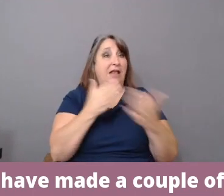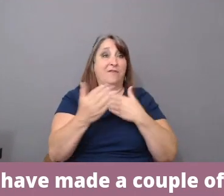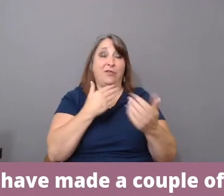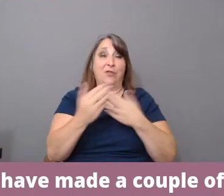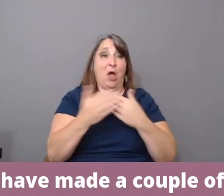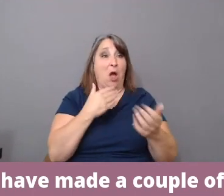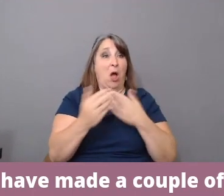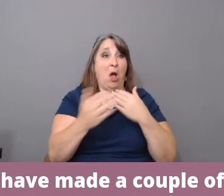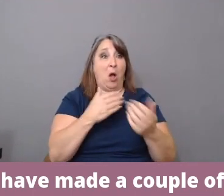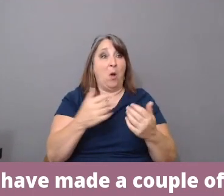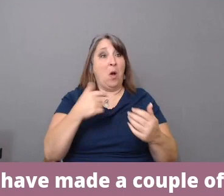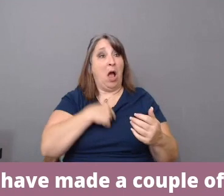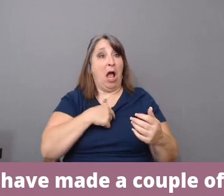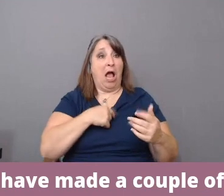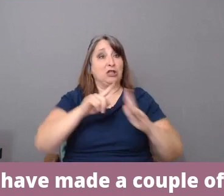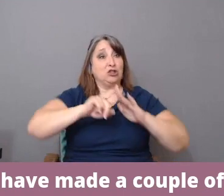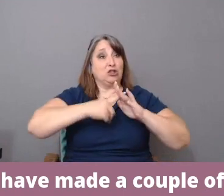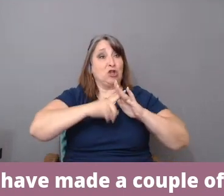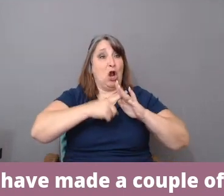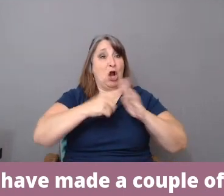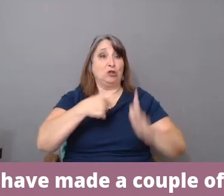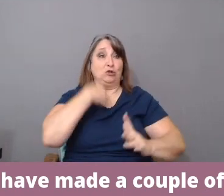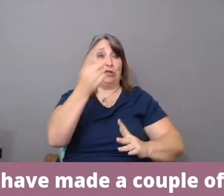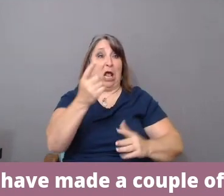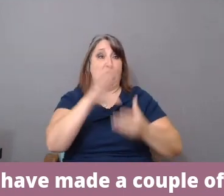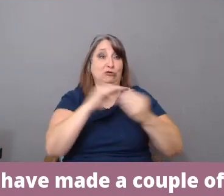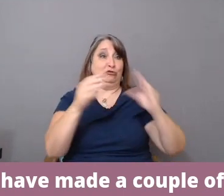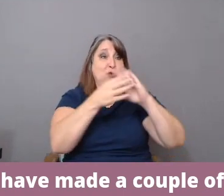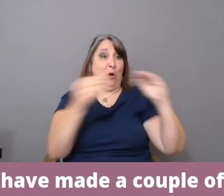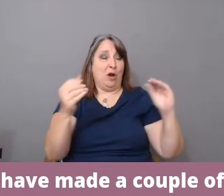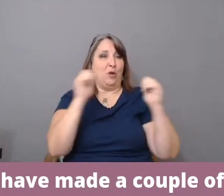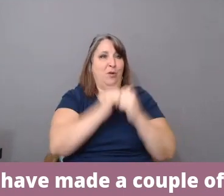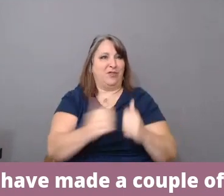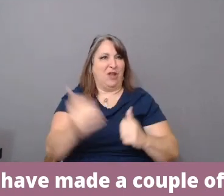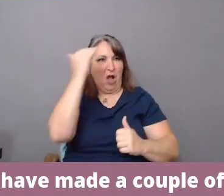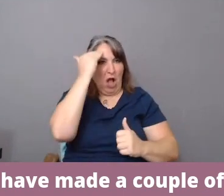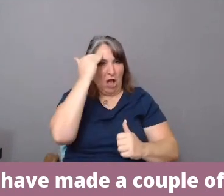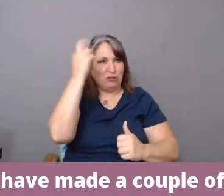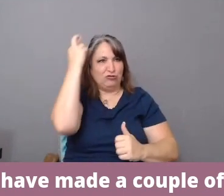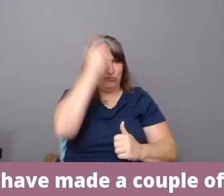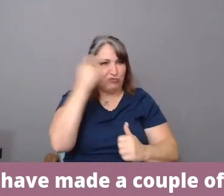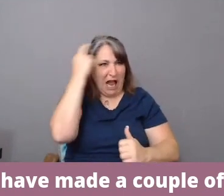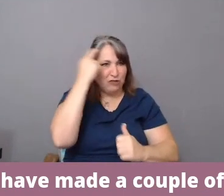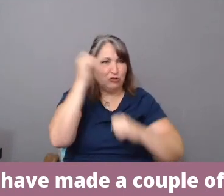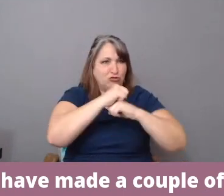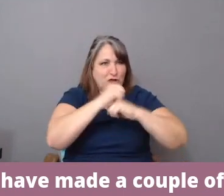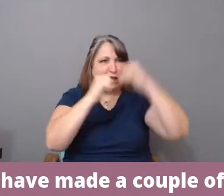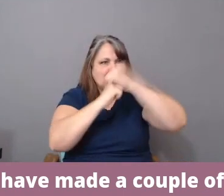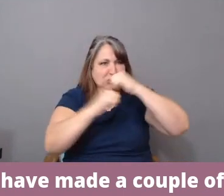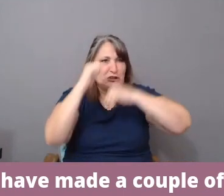a story with the conscious and the rational and the structural, you need to listen